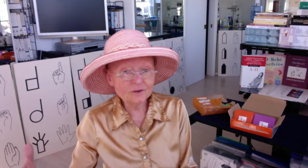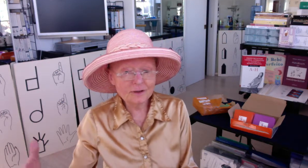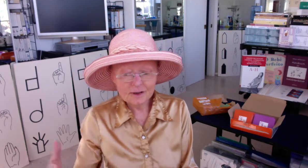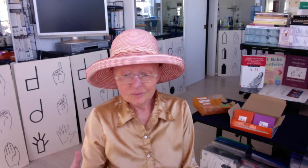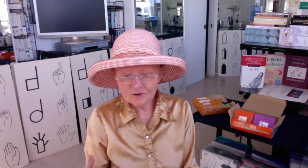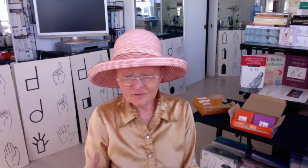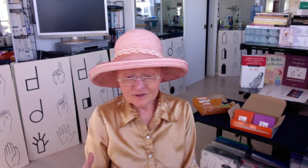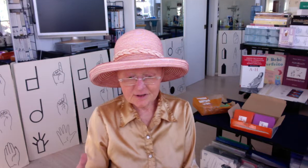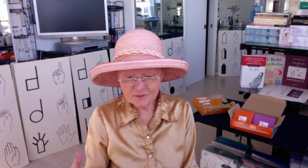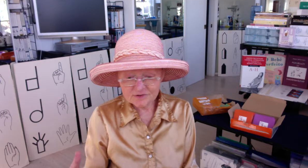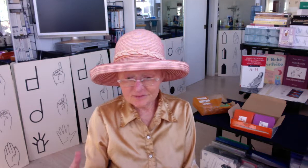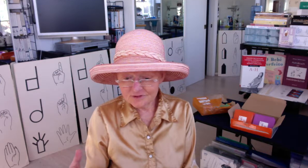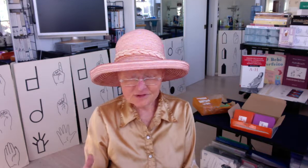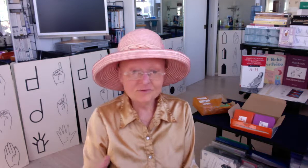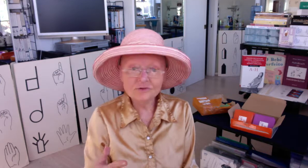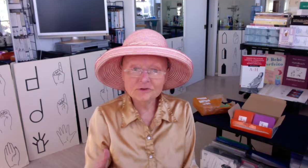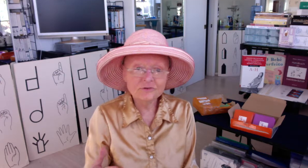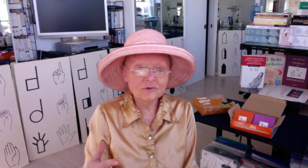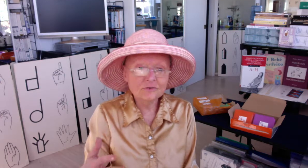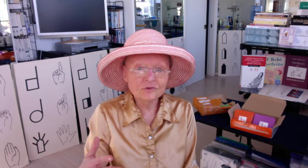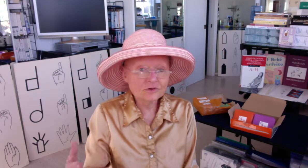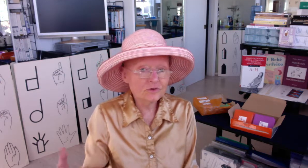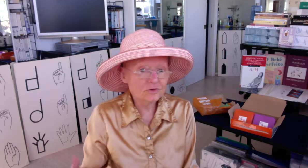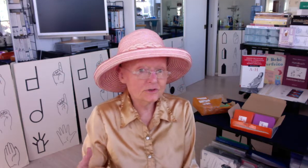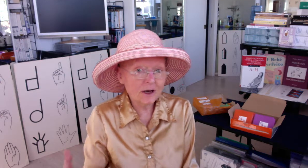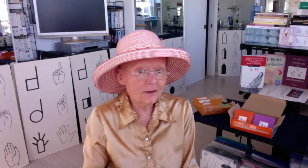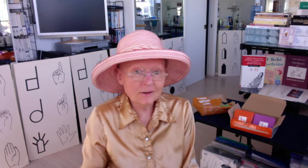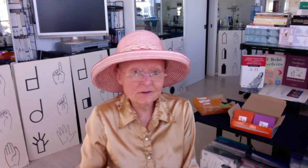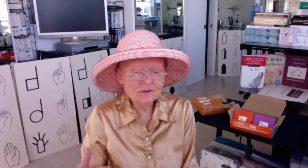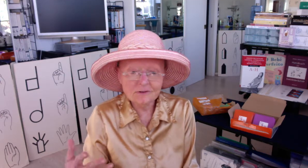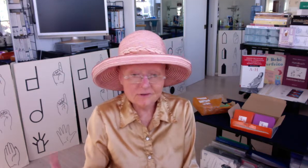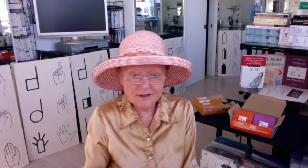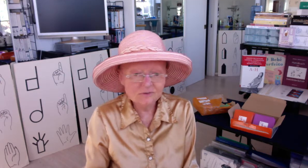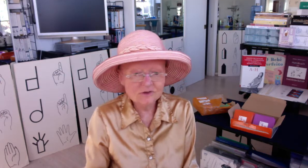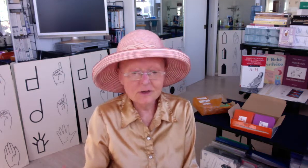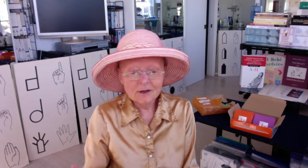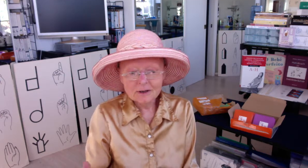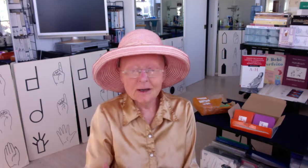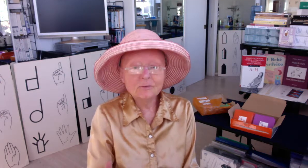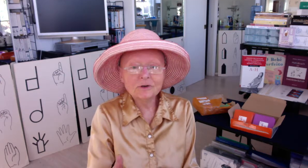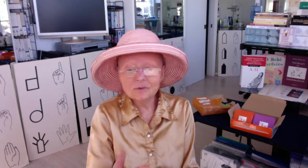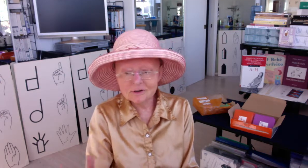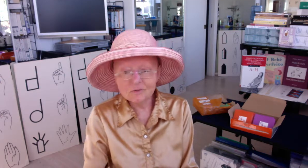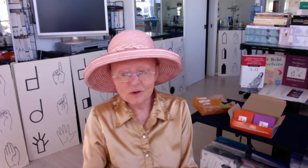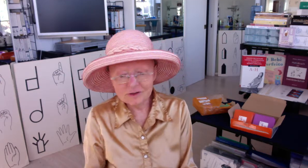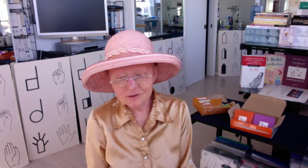But oftentimes several different versions or dialects of language can be within one country